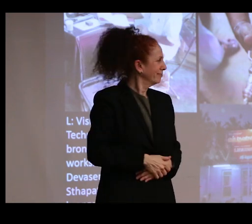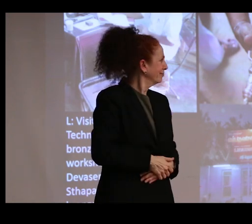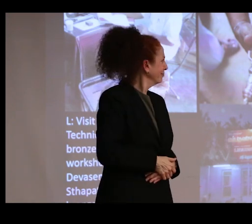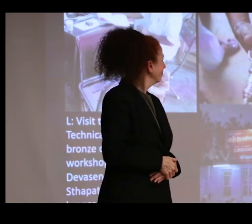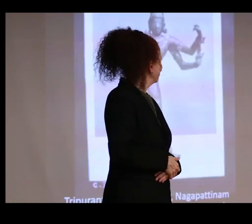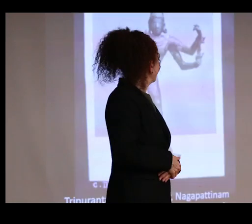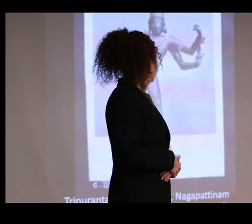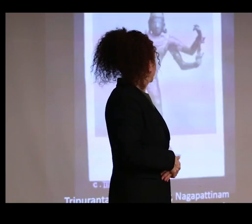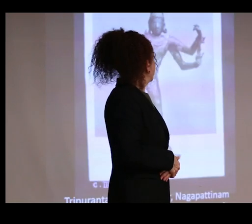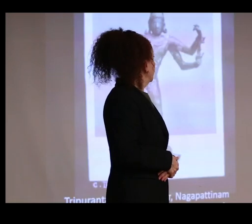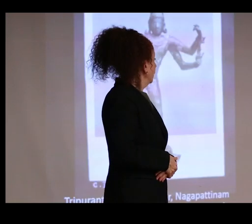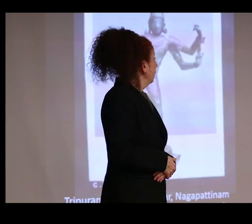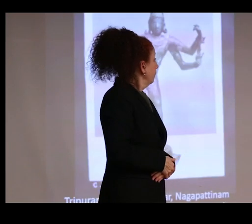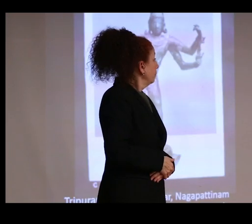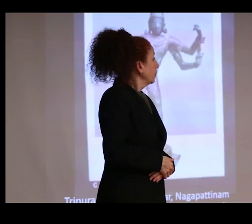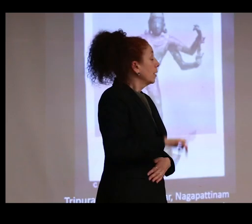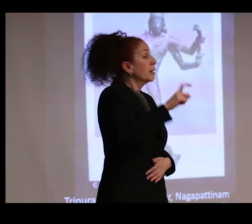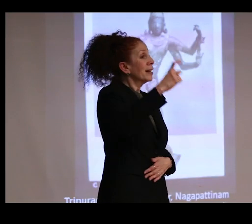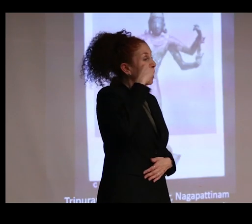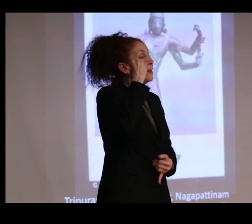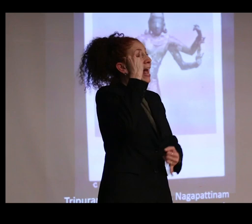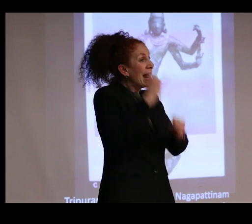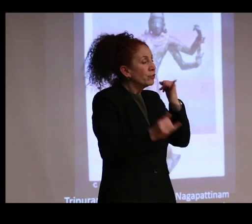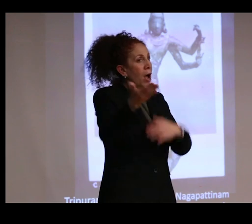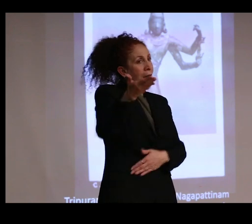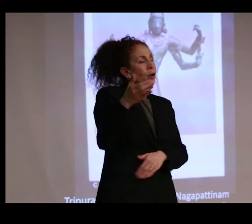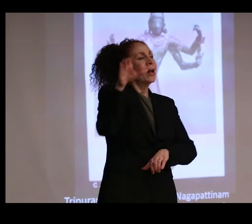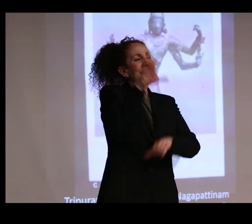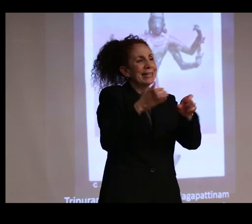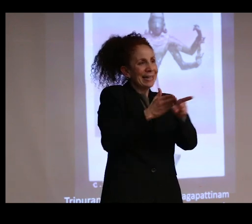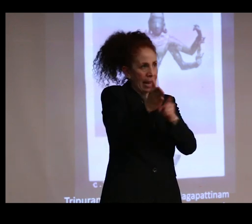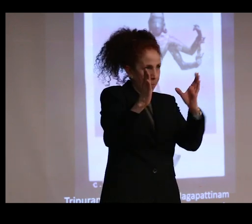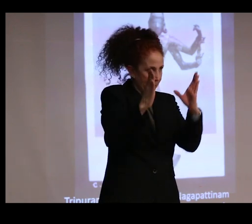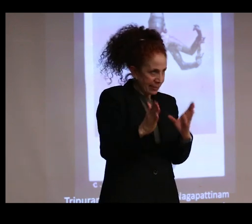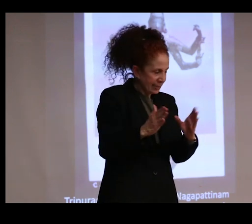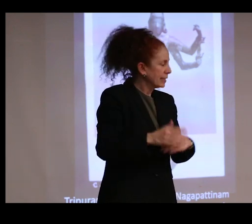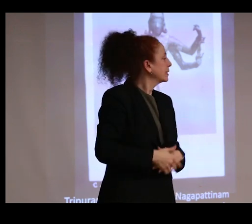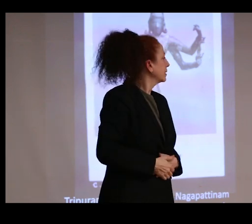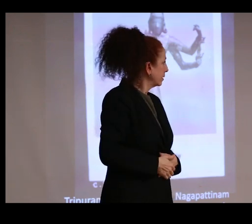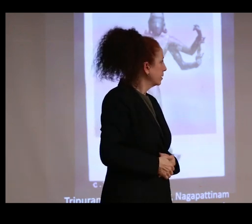The Government Museum eventually hired a chemist, Ram Singh Ahuja, who, over the course of a year,